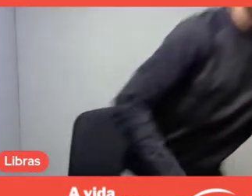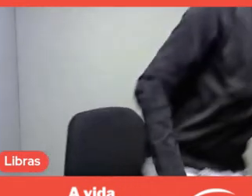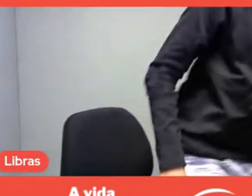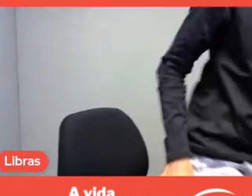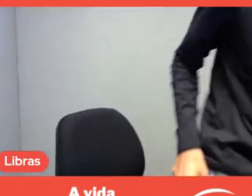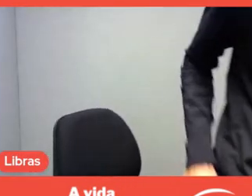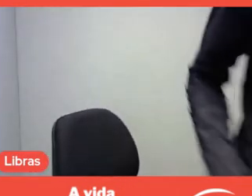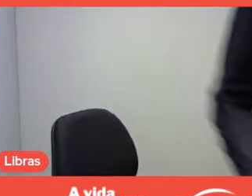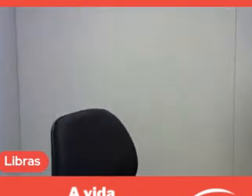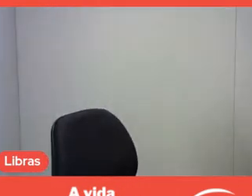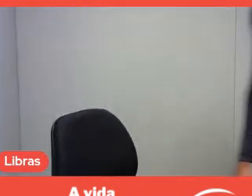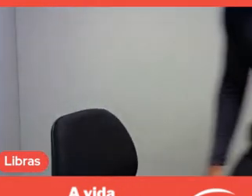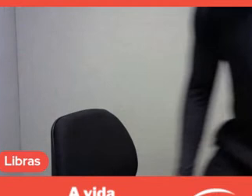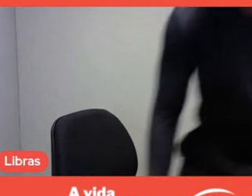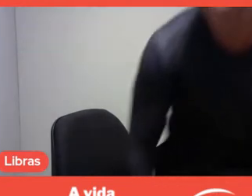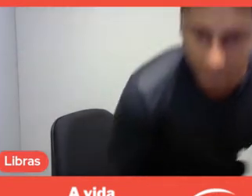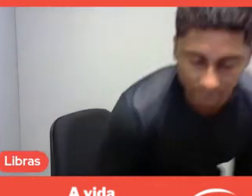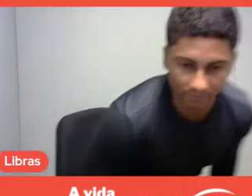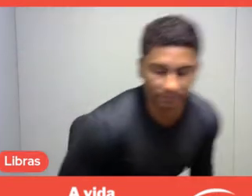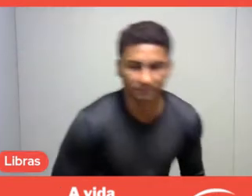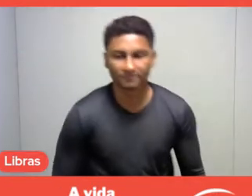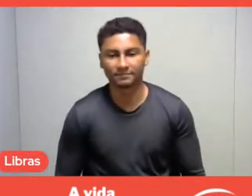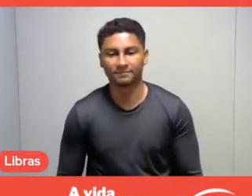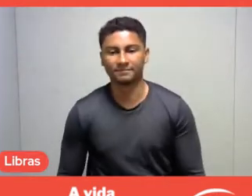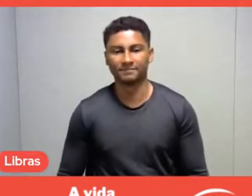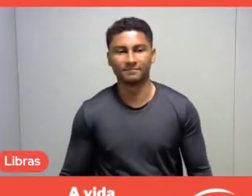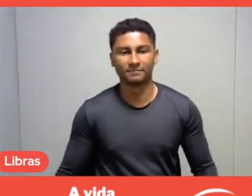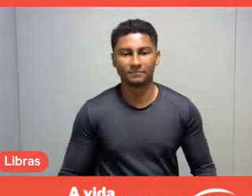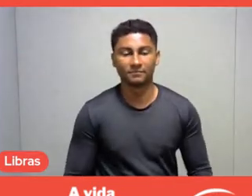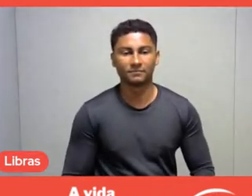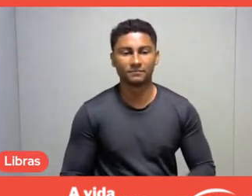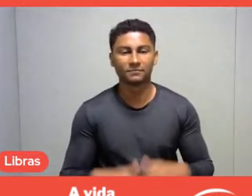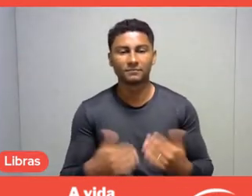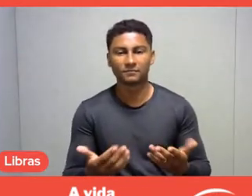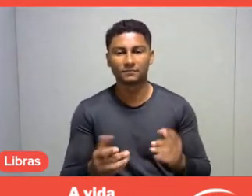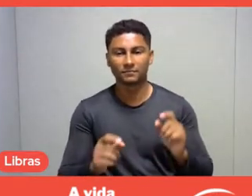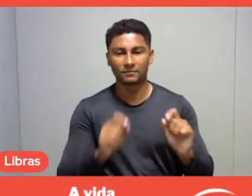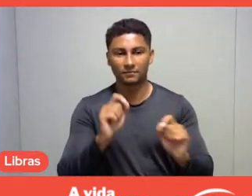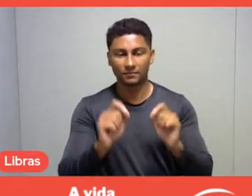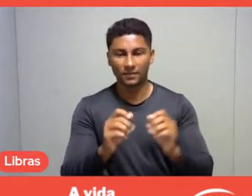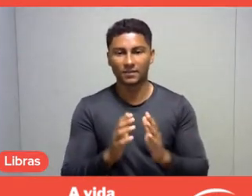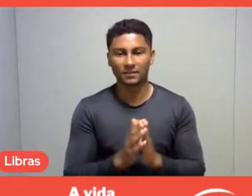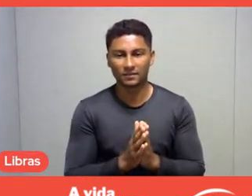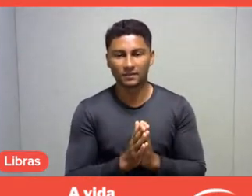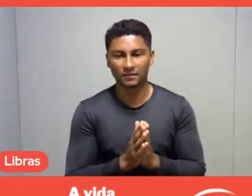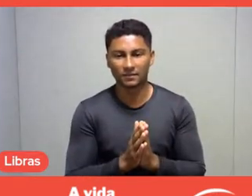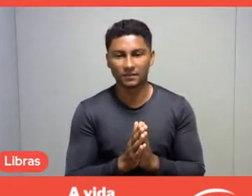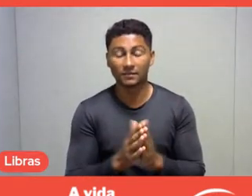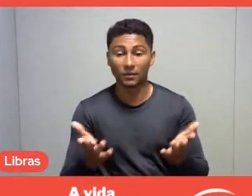leisure professionals. And so, I would like to highlight the team from Goiás, and send them a hug,